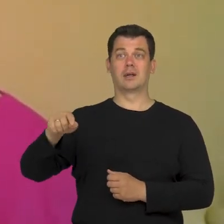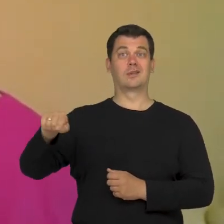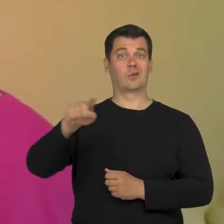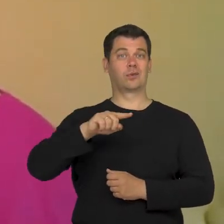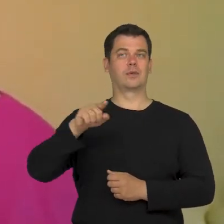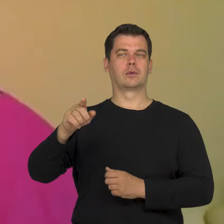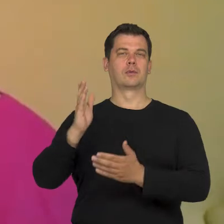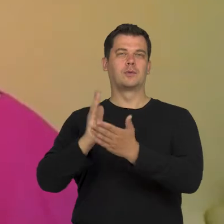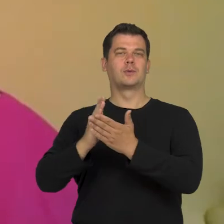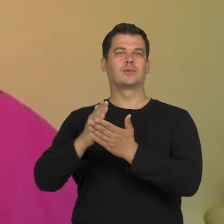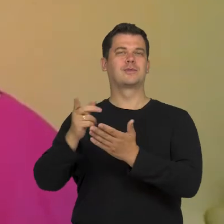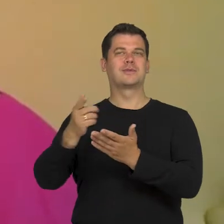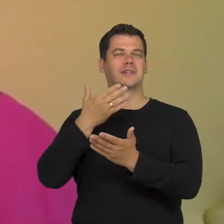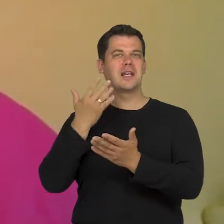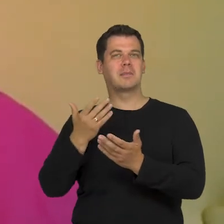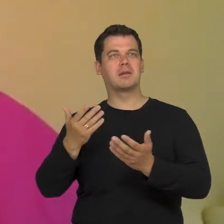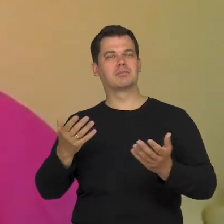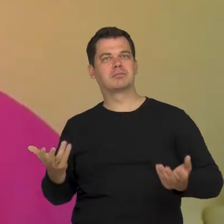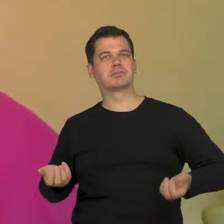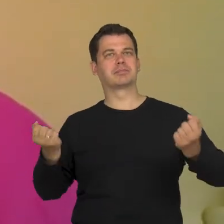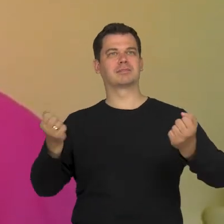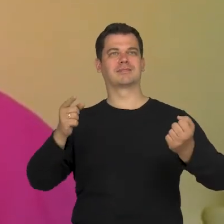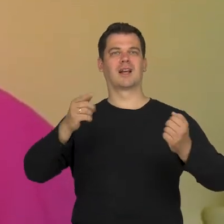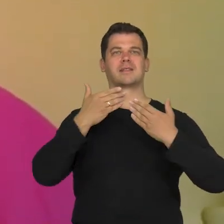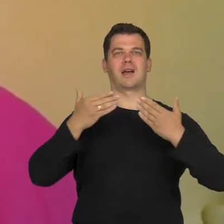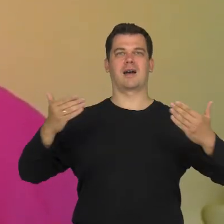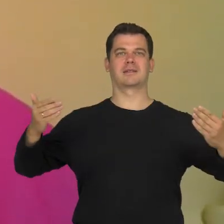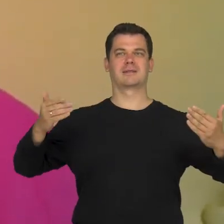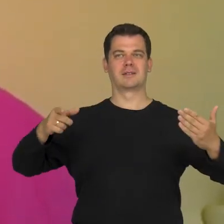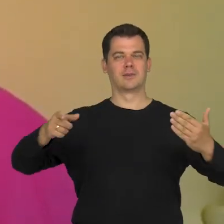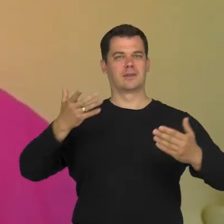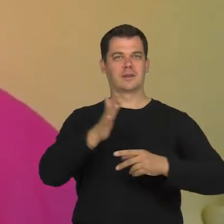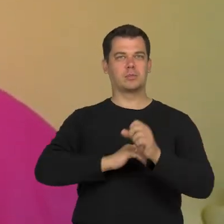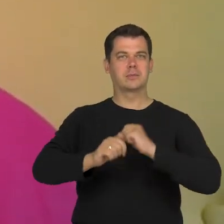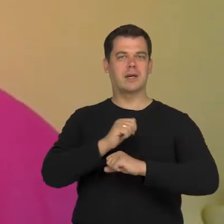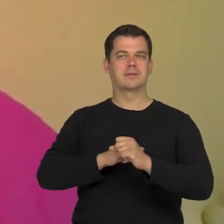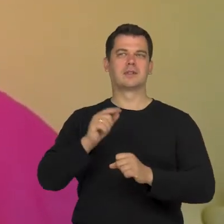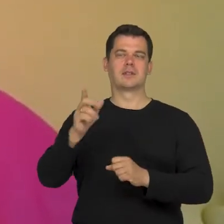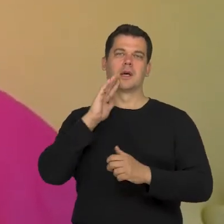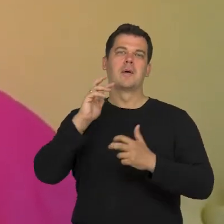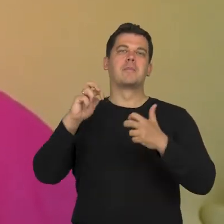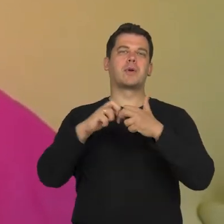the lack of inclusiveness in Polish theatres, as a systemic problem,